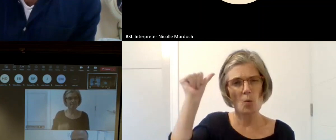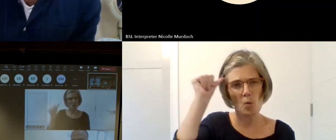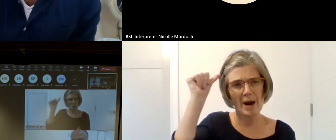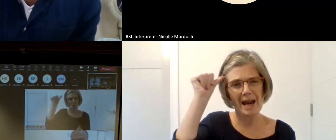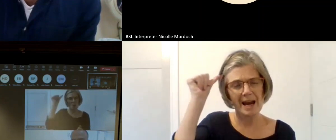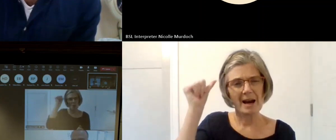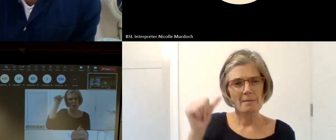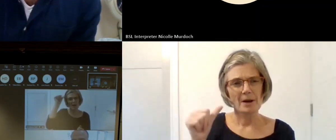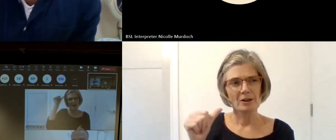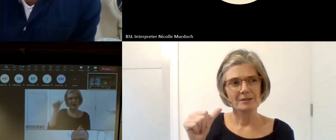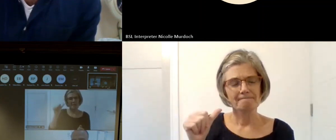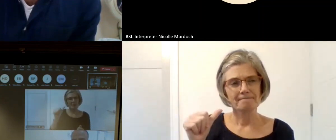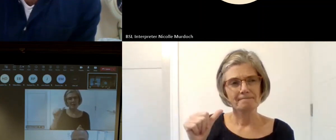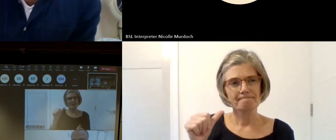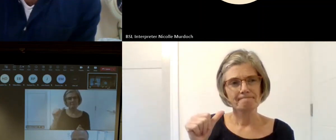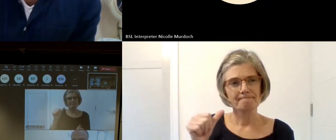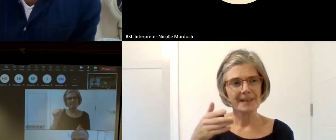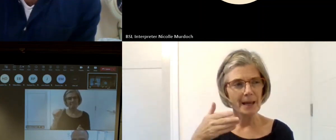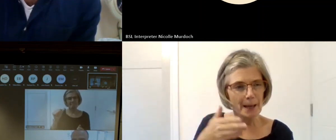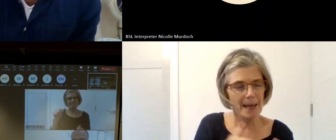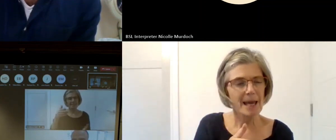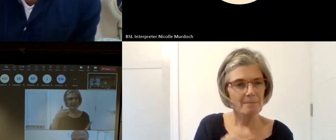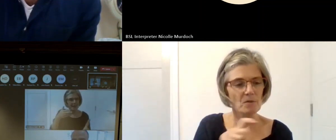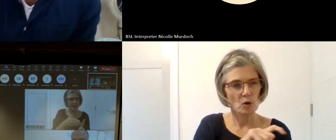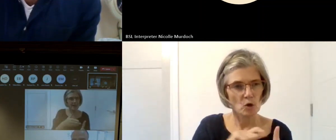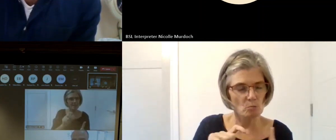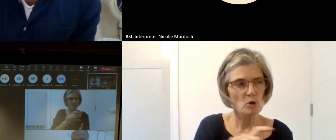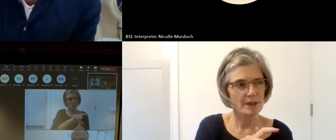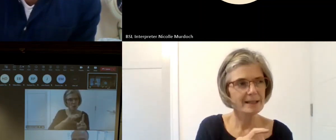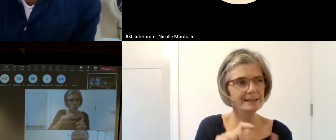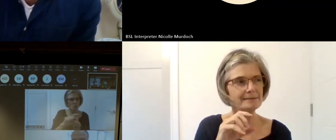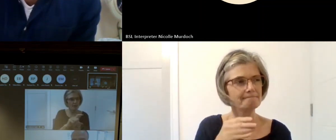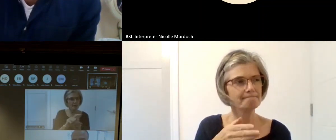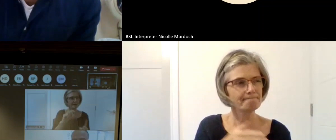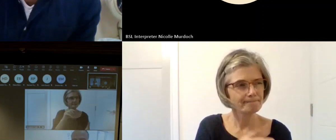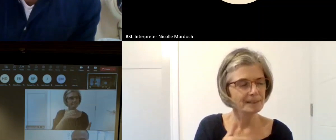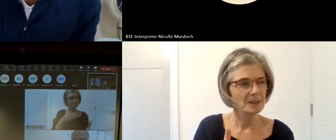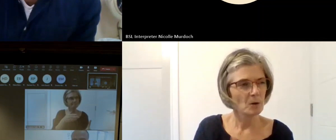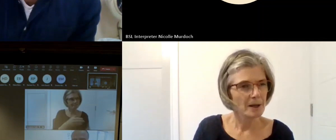want to work with on that social impact and I sort of view it as the the Heritage sector are